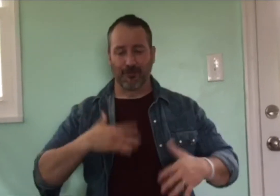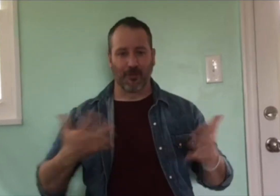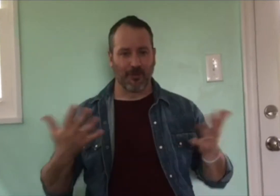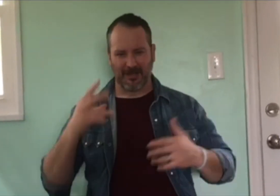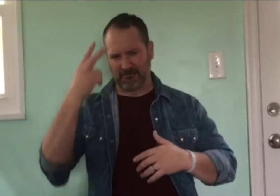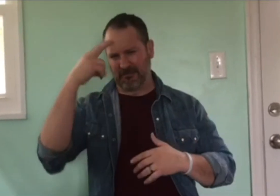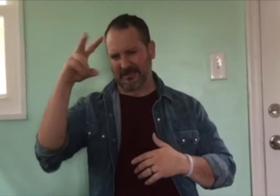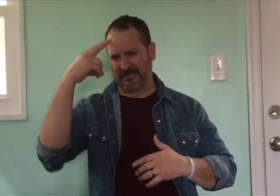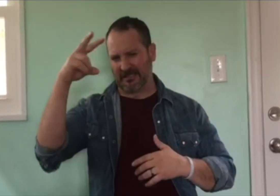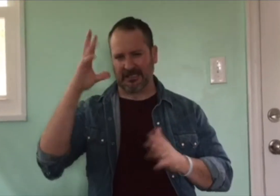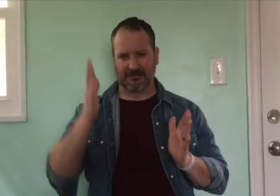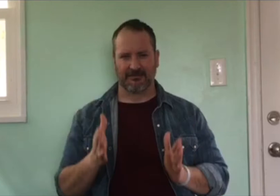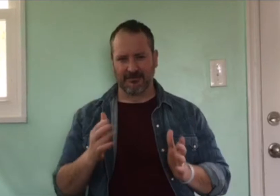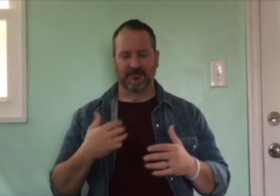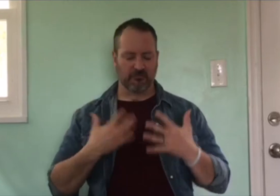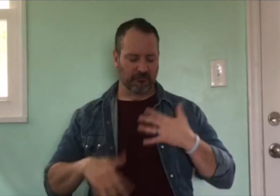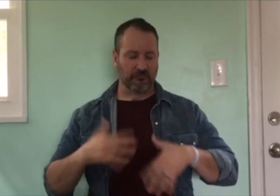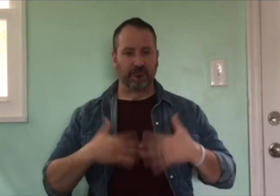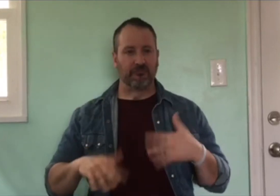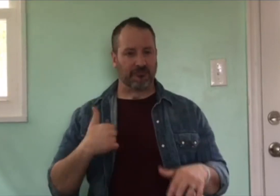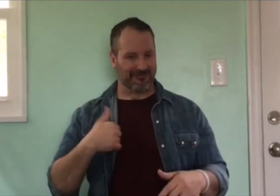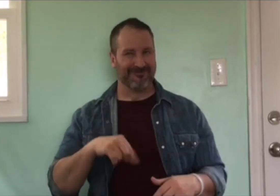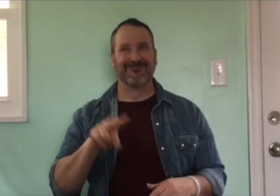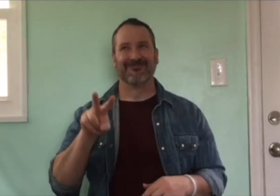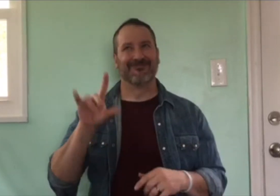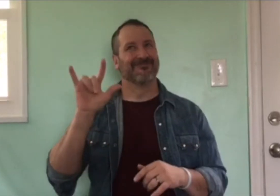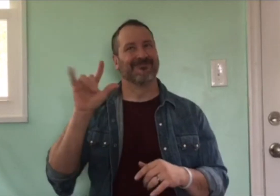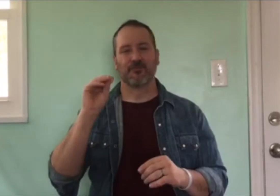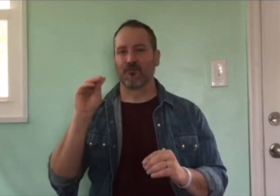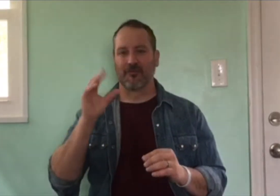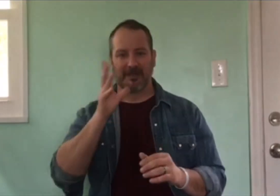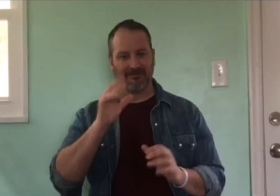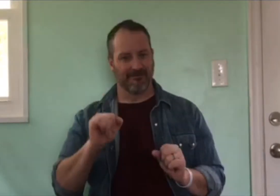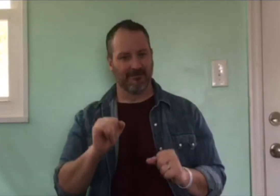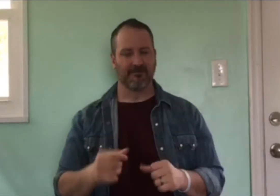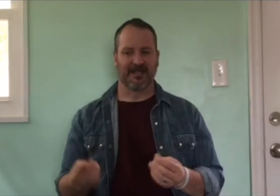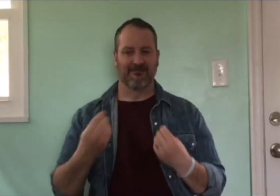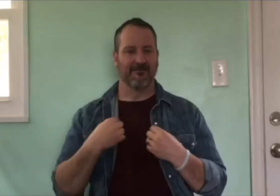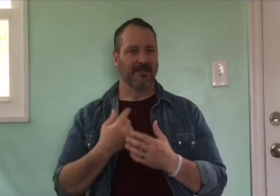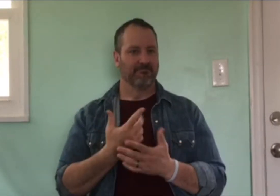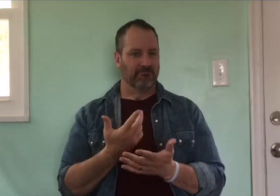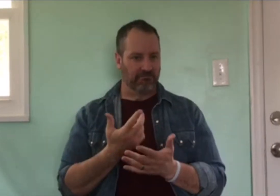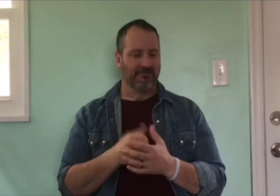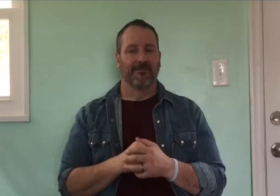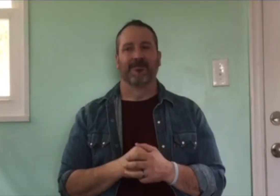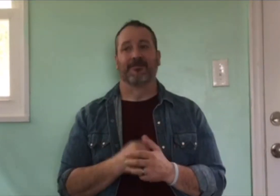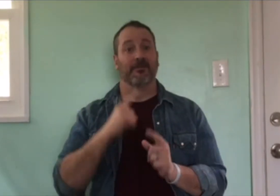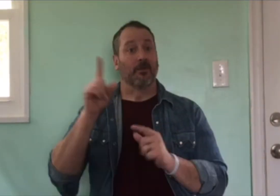I always felt loved, because that was one of my mother’s ways of showing me affection.